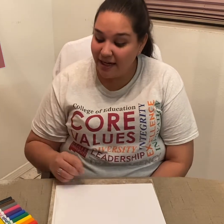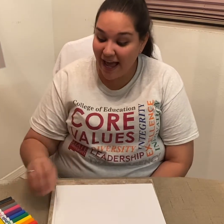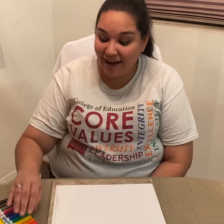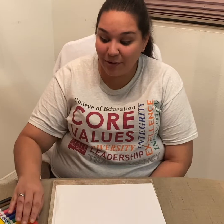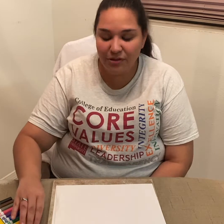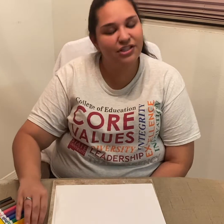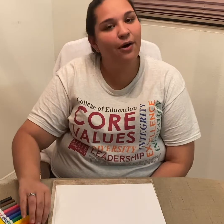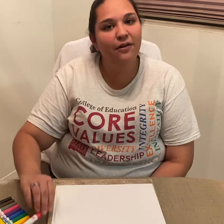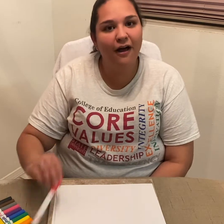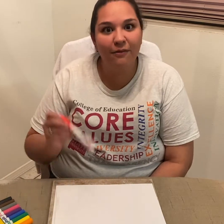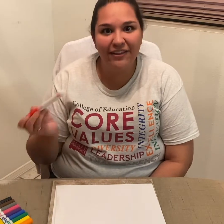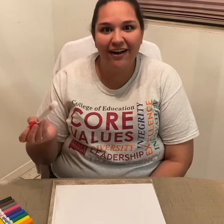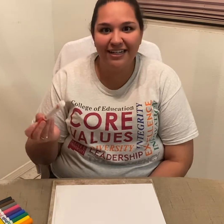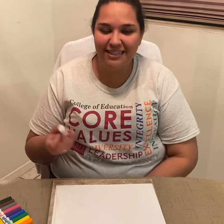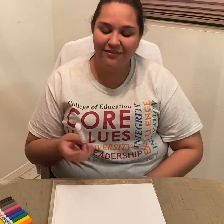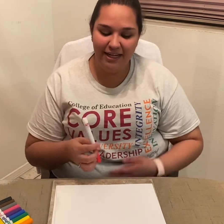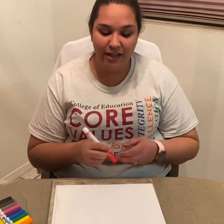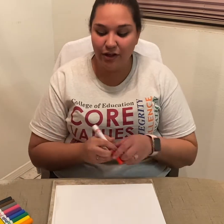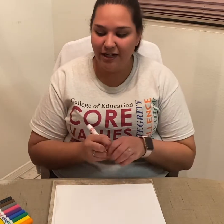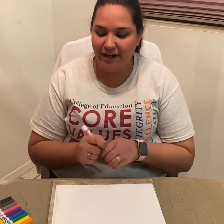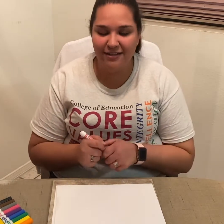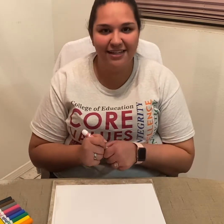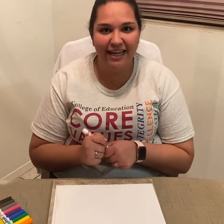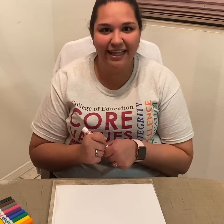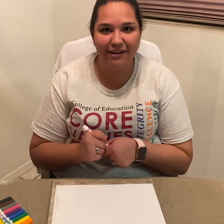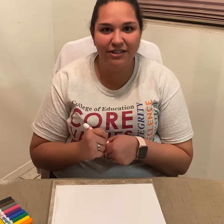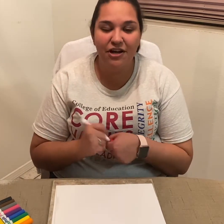Now, to go along with our activity and learning our sign language